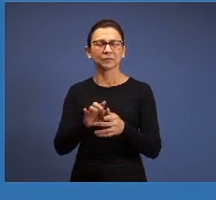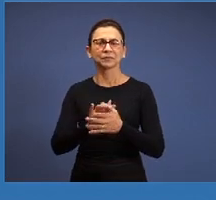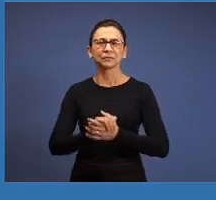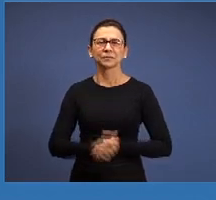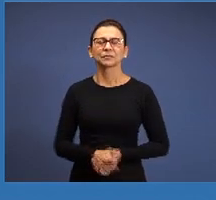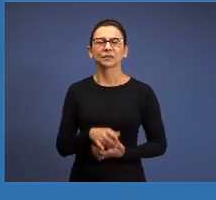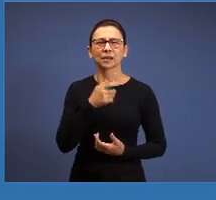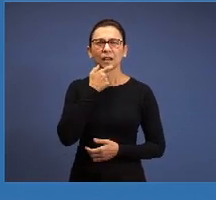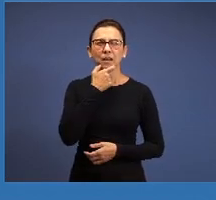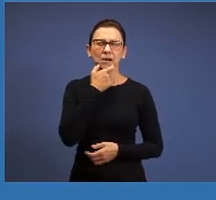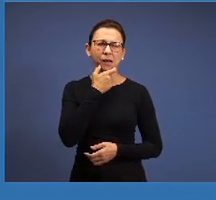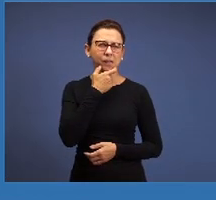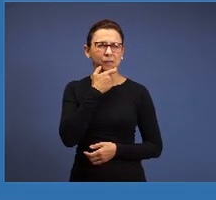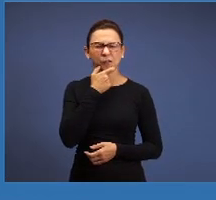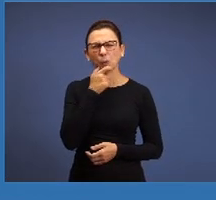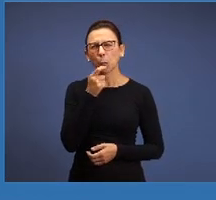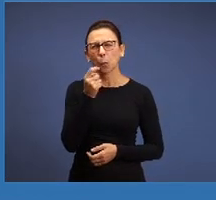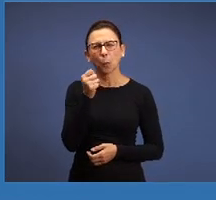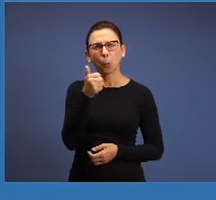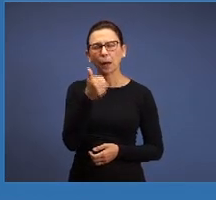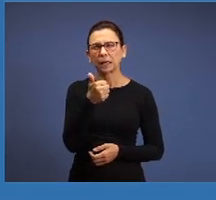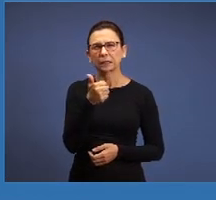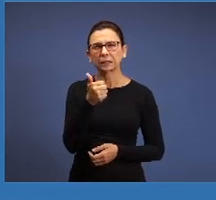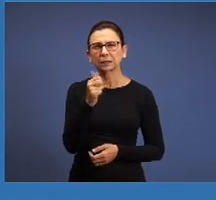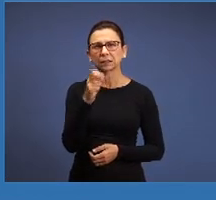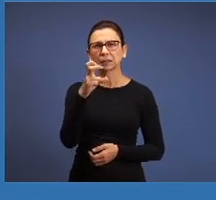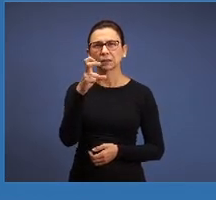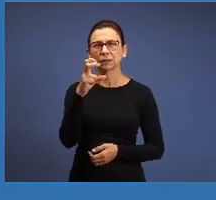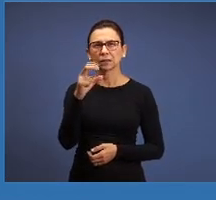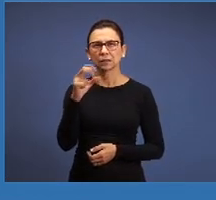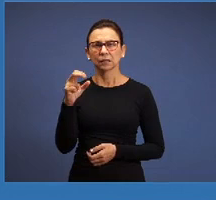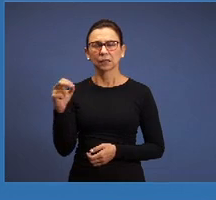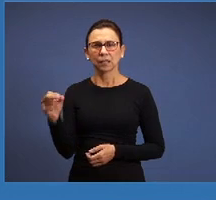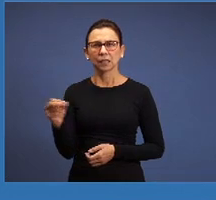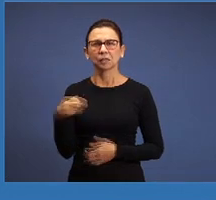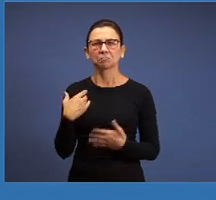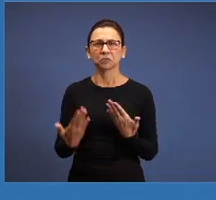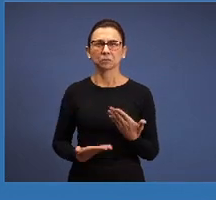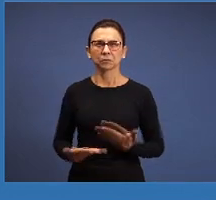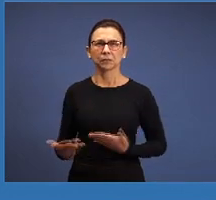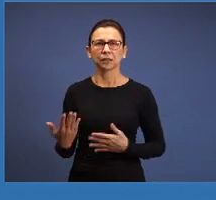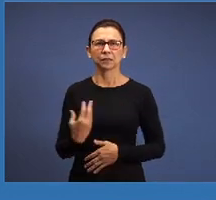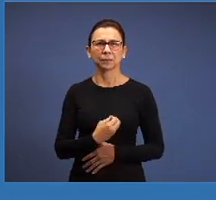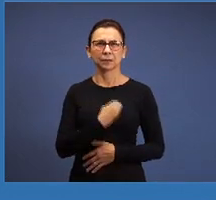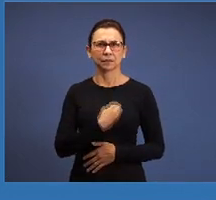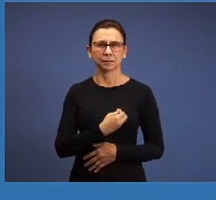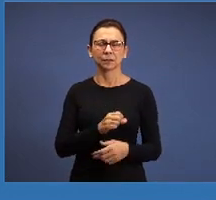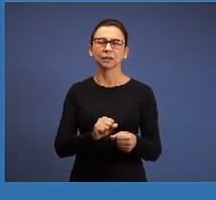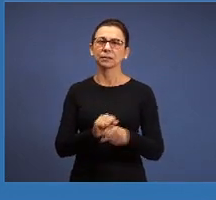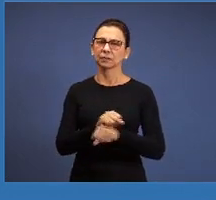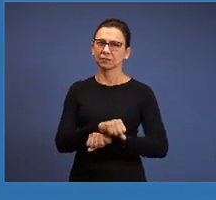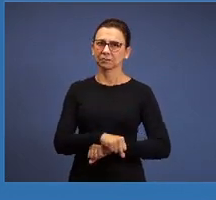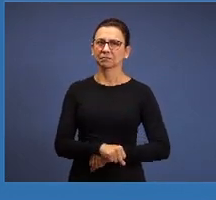almost 500 hundred brethren were there participating in a great seminar,